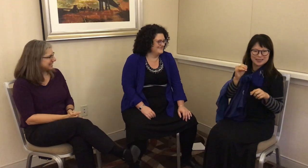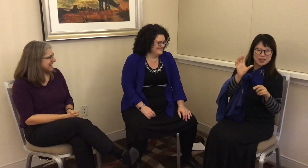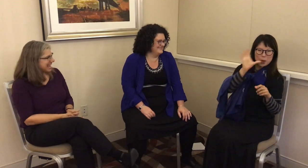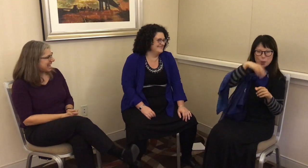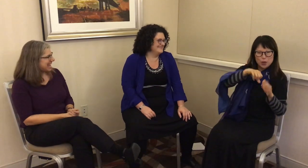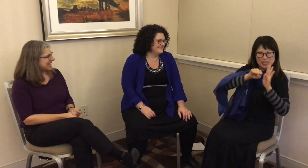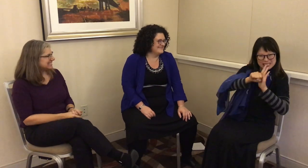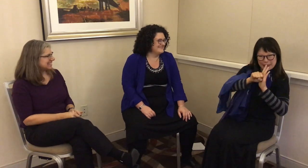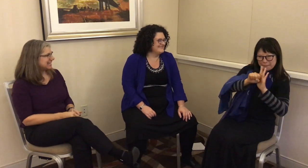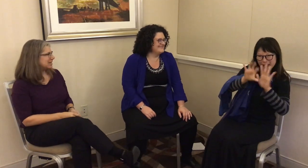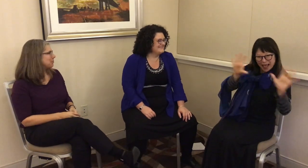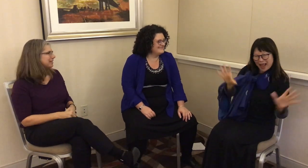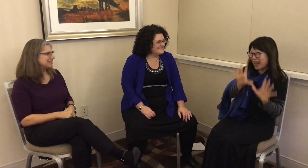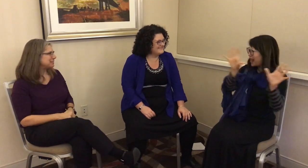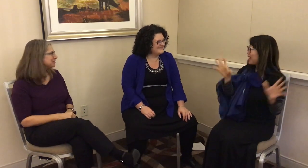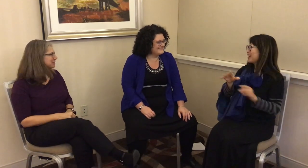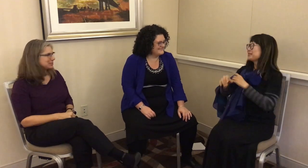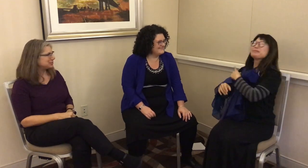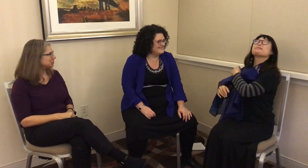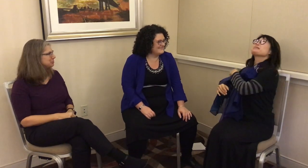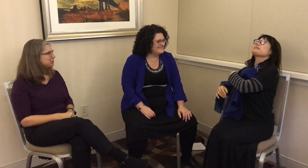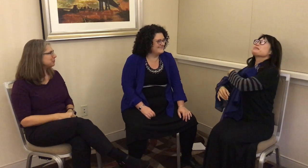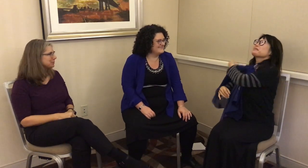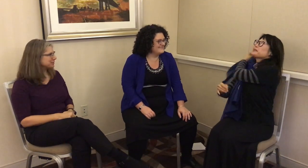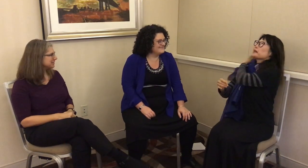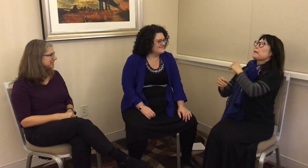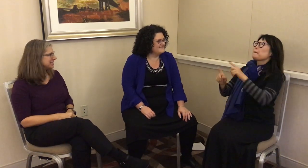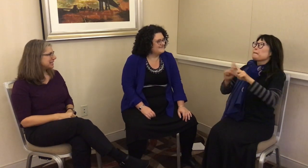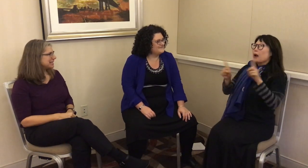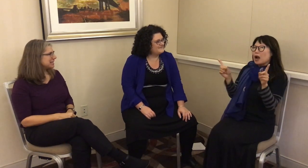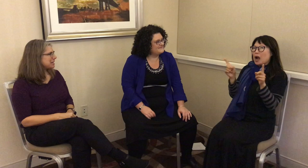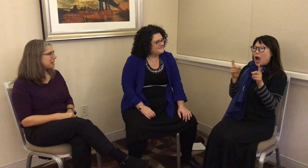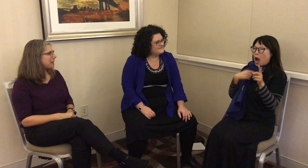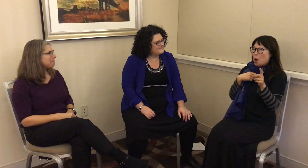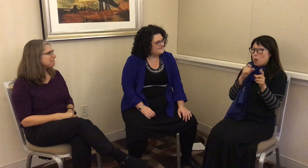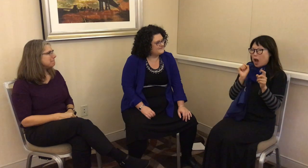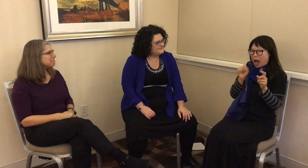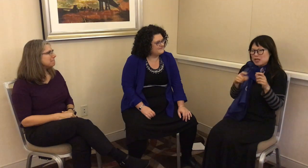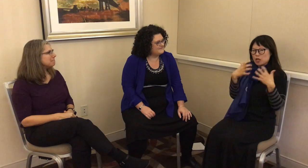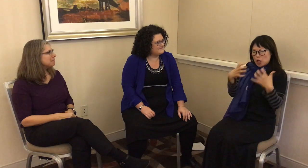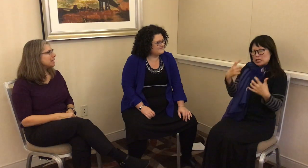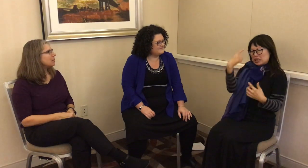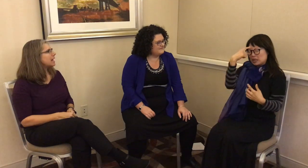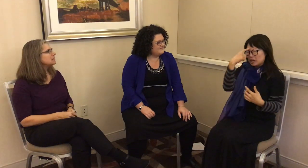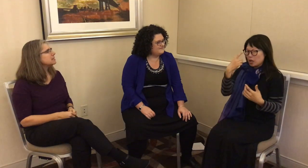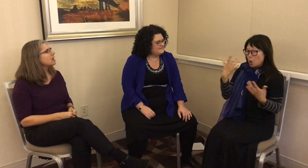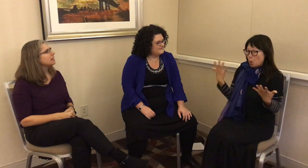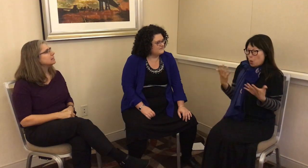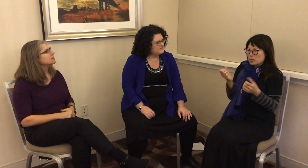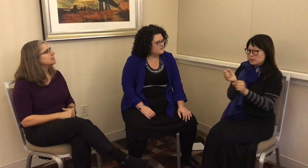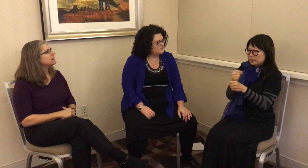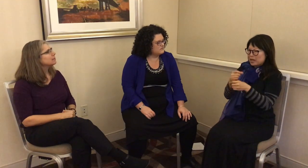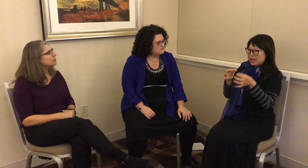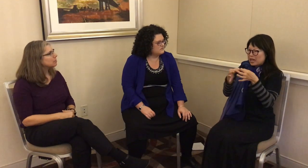had it. And weird symbols. It’s just beautiful. But I would ask the audience to think for